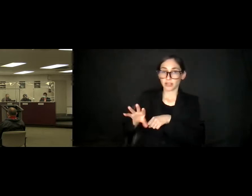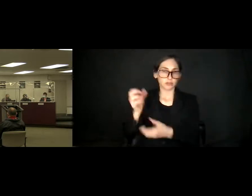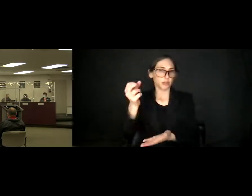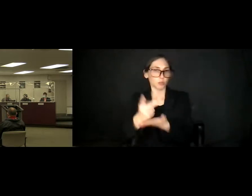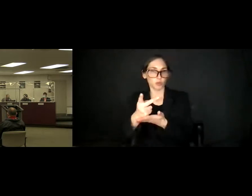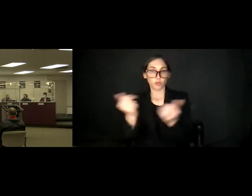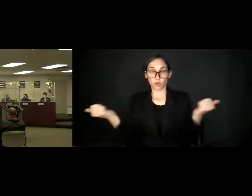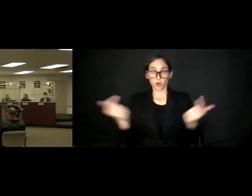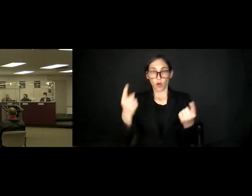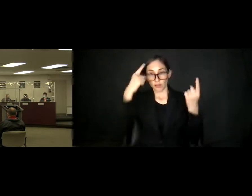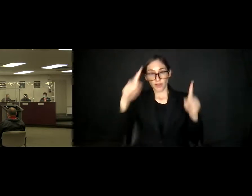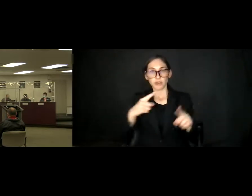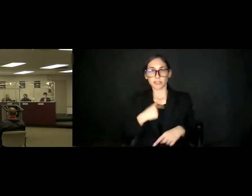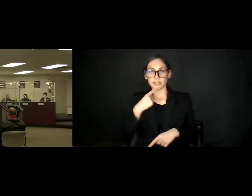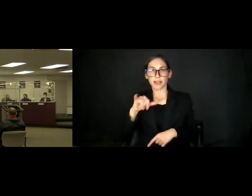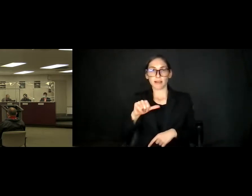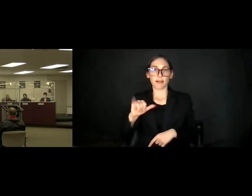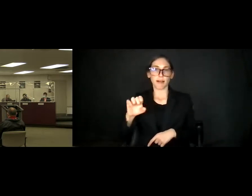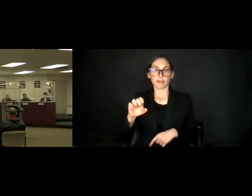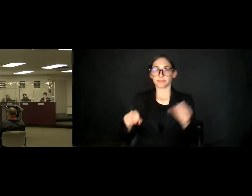please say aye. Aye. Opposed?